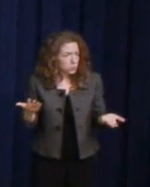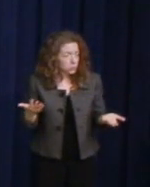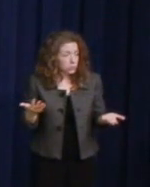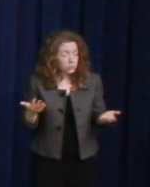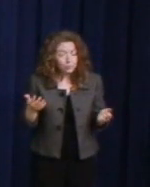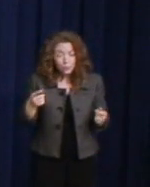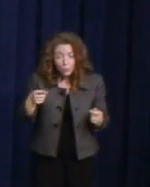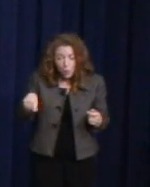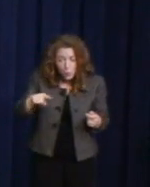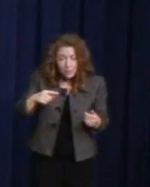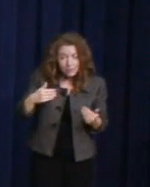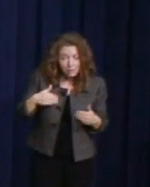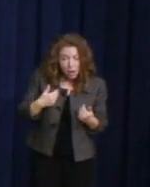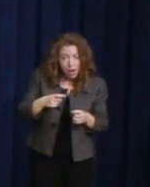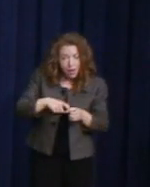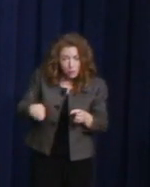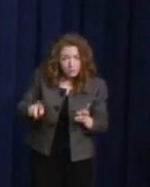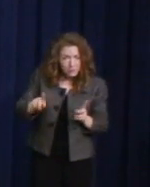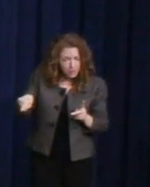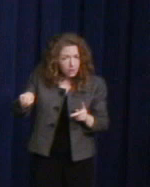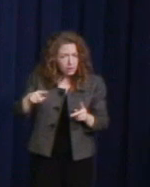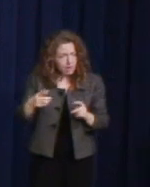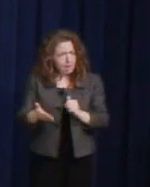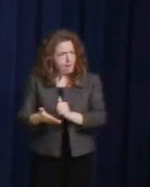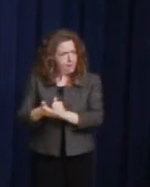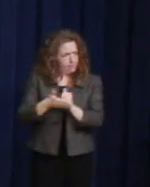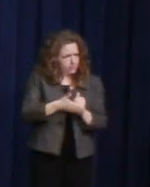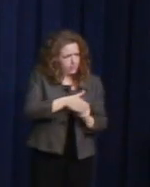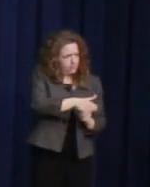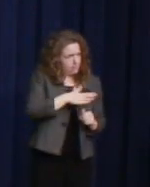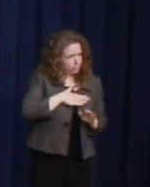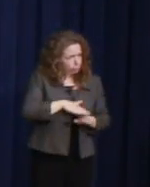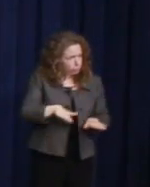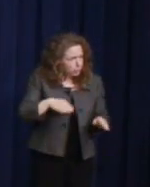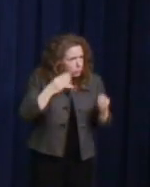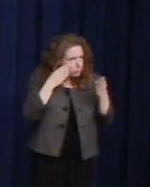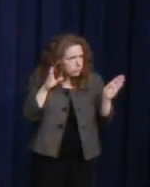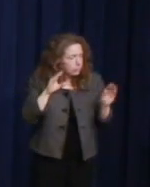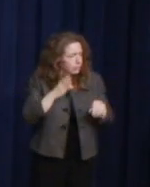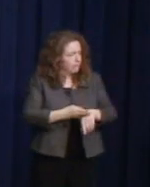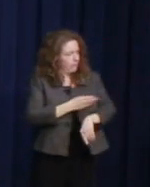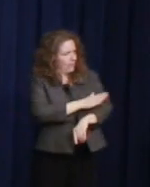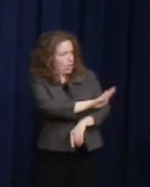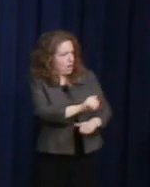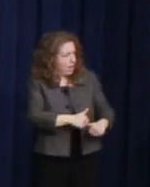of my children which enriched my life and the lives of everyone in our family.